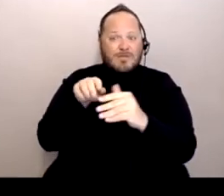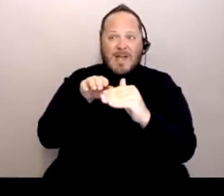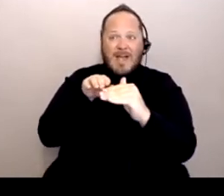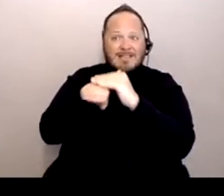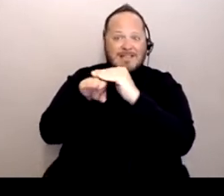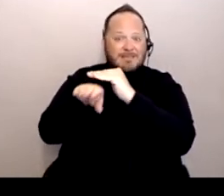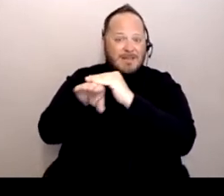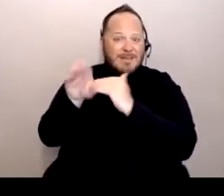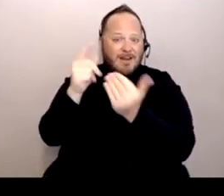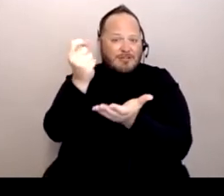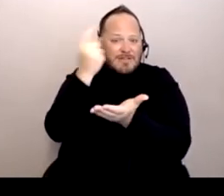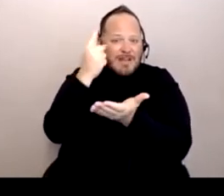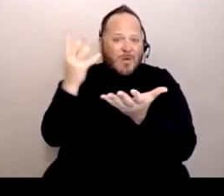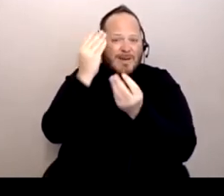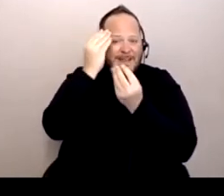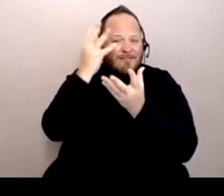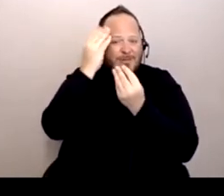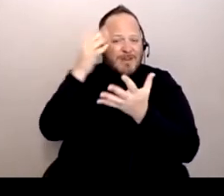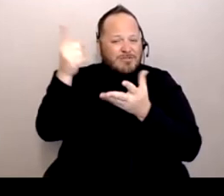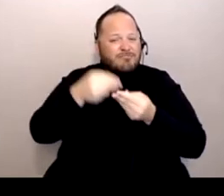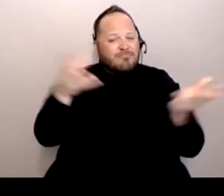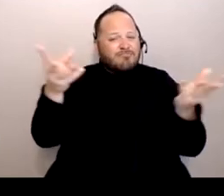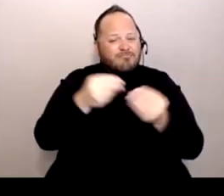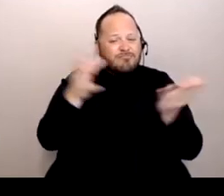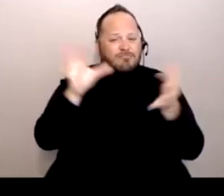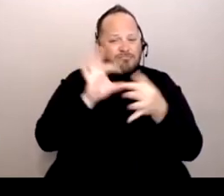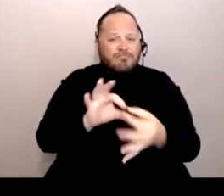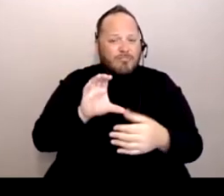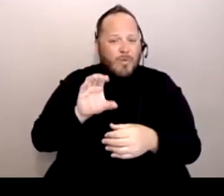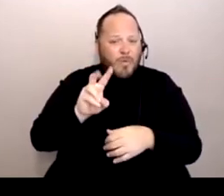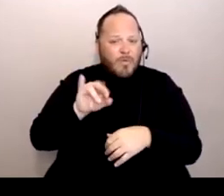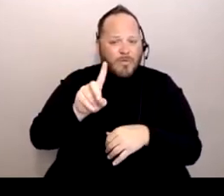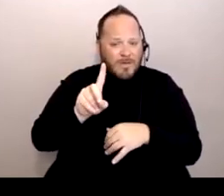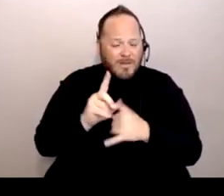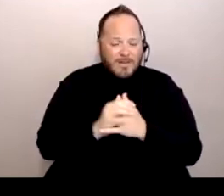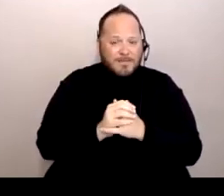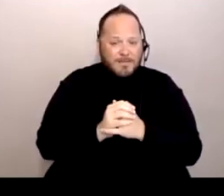that's being sent out on COVID. Are we in our in our counties, and our cities